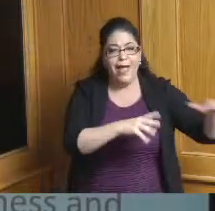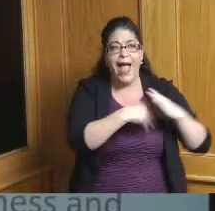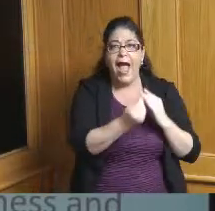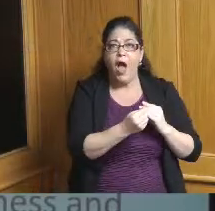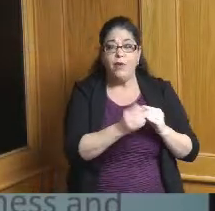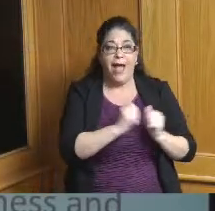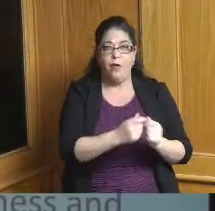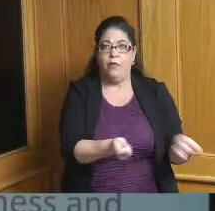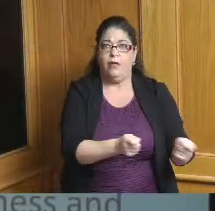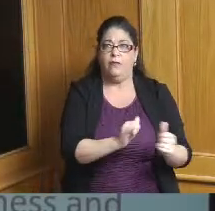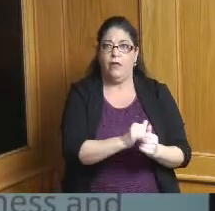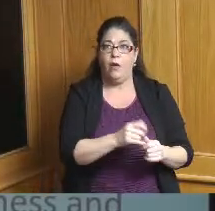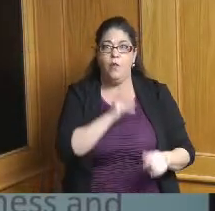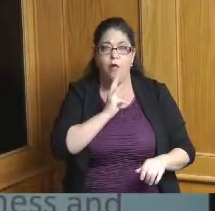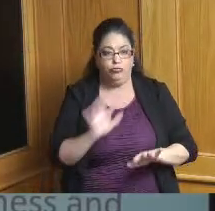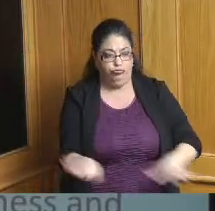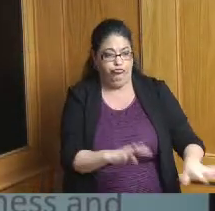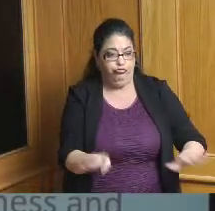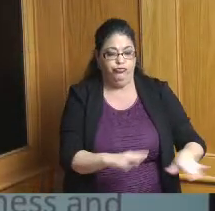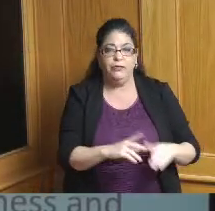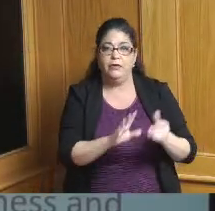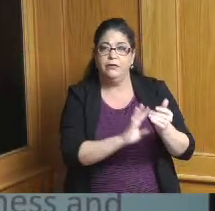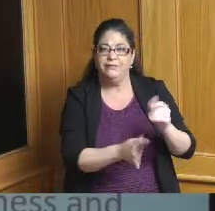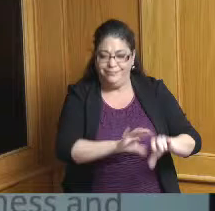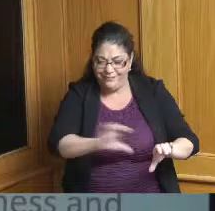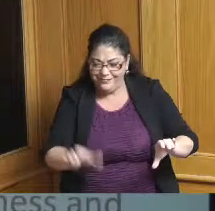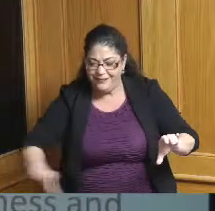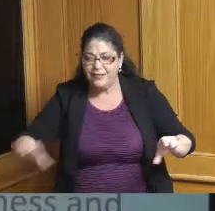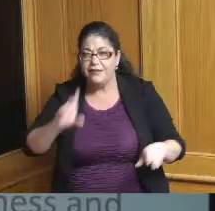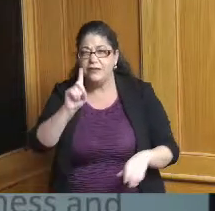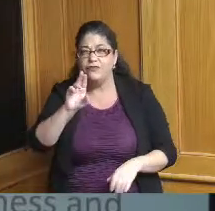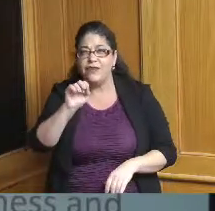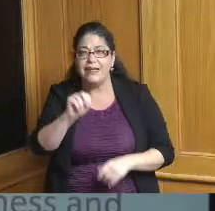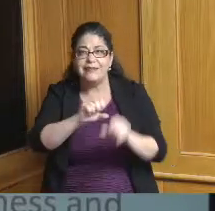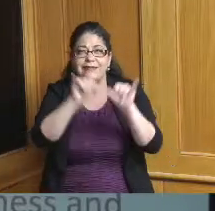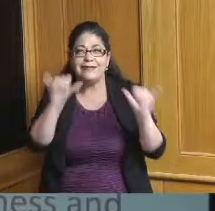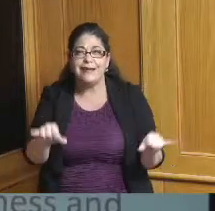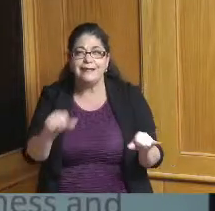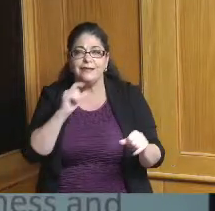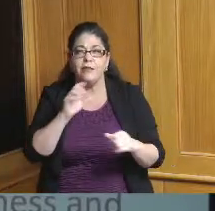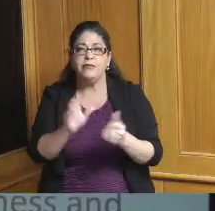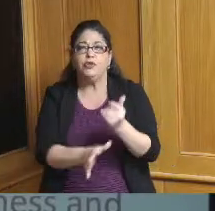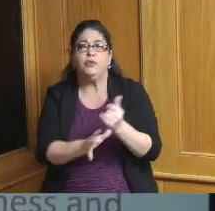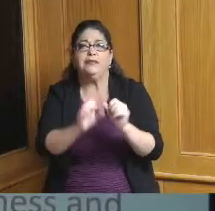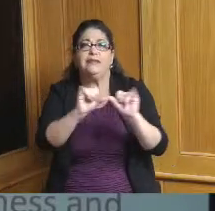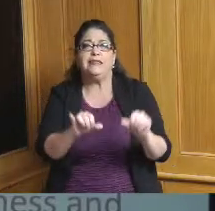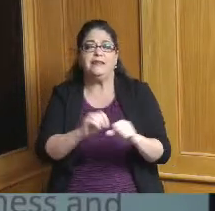a network transportation model that supports freight capacity as well we are fast growing